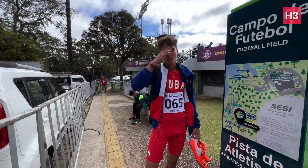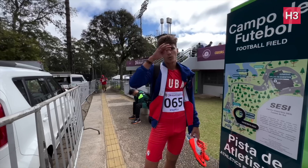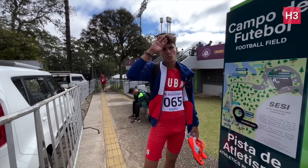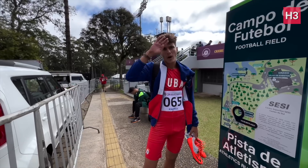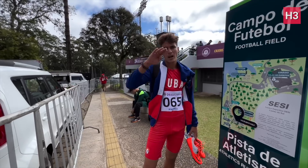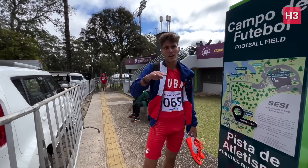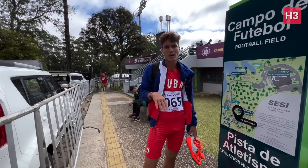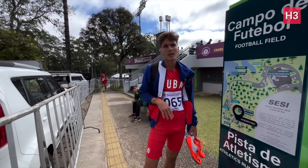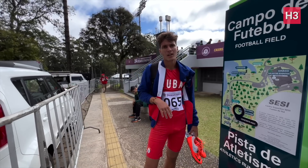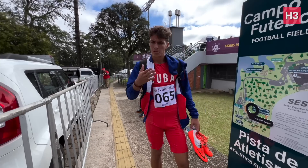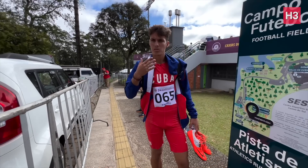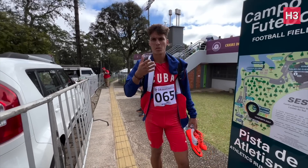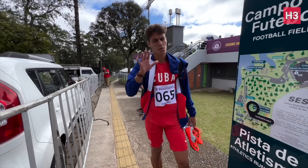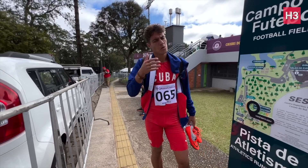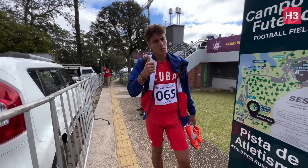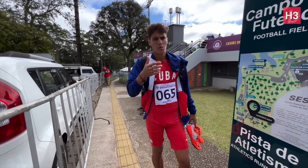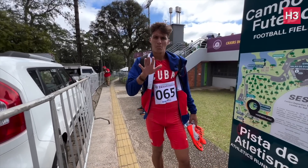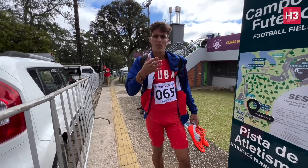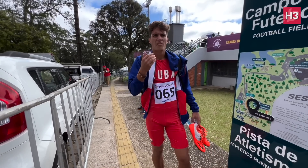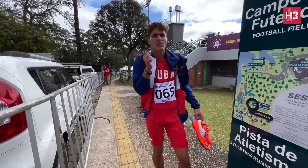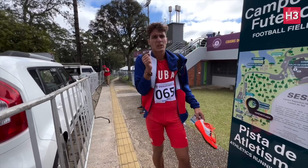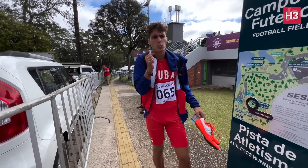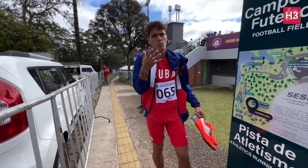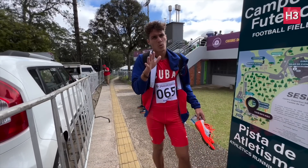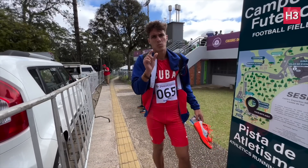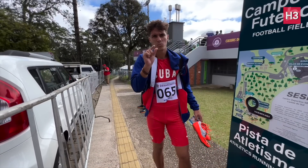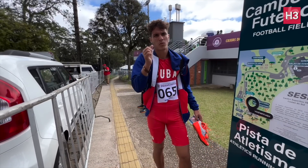I’m from Cuba. The weather here’s pretty cold.